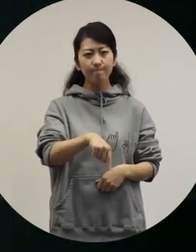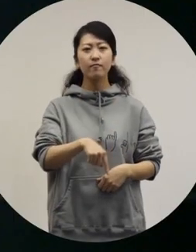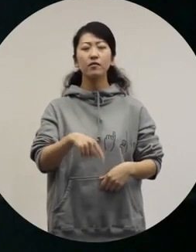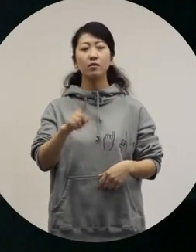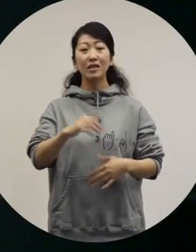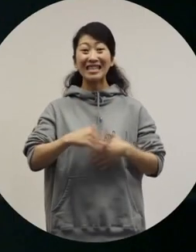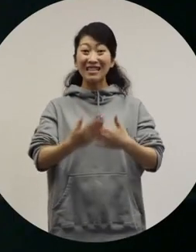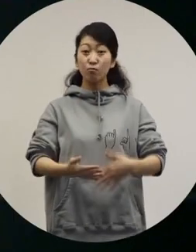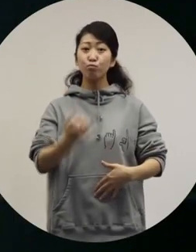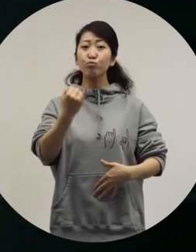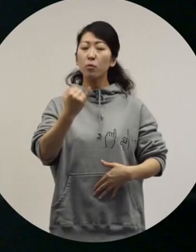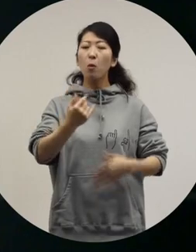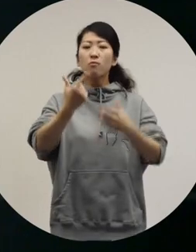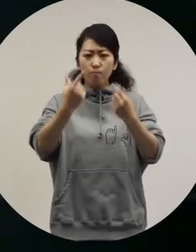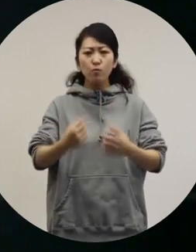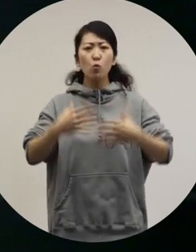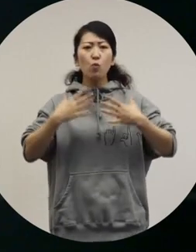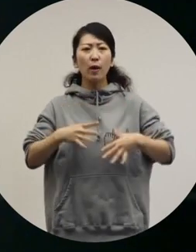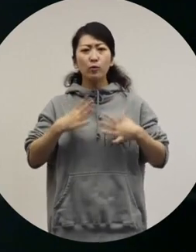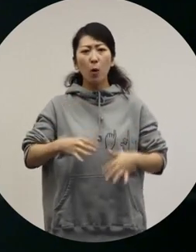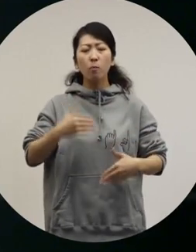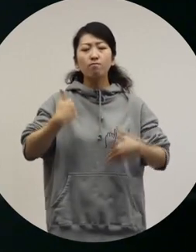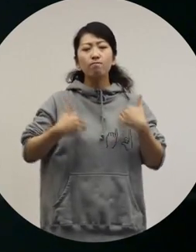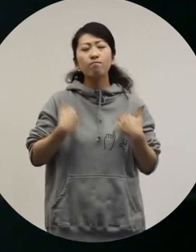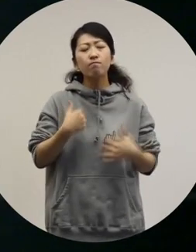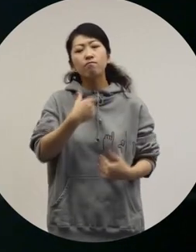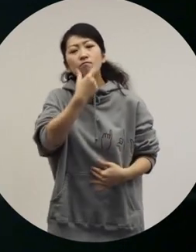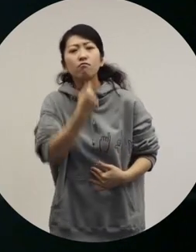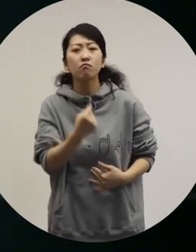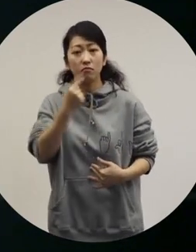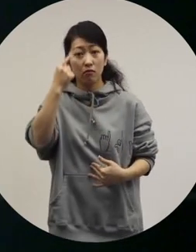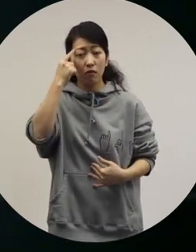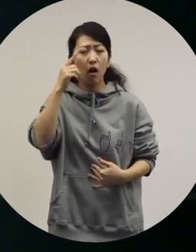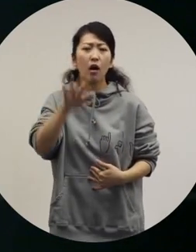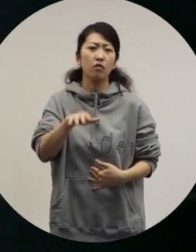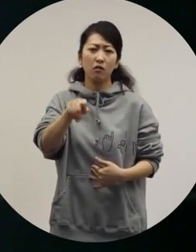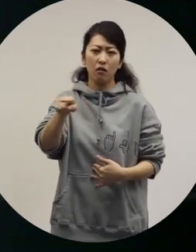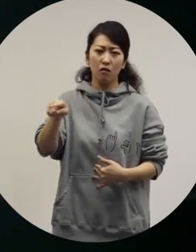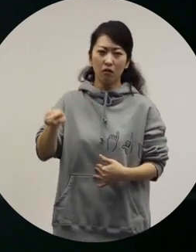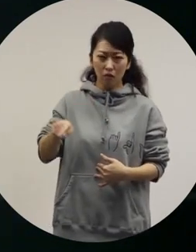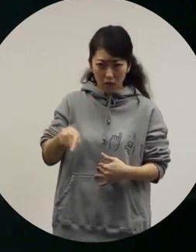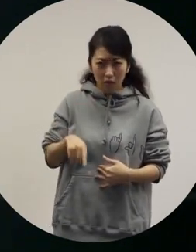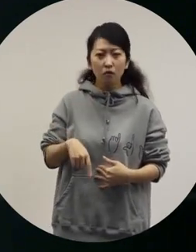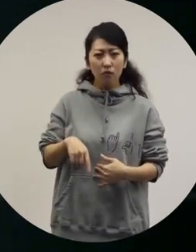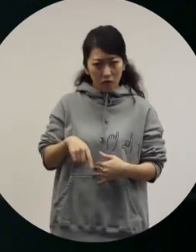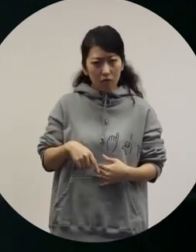even while she was pregnant, she wanted to enjoy fashion.